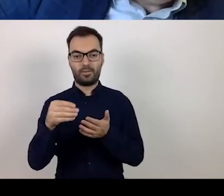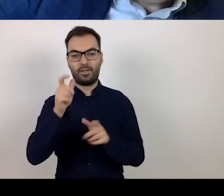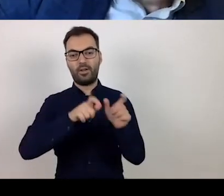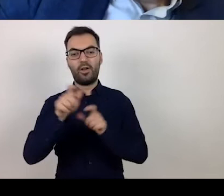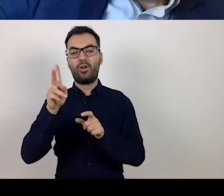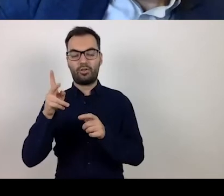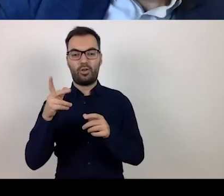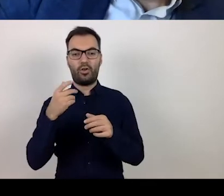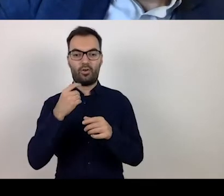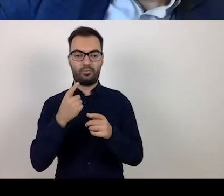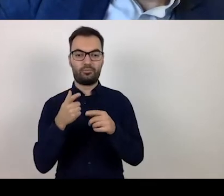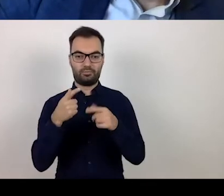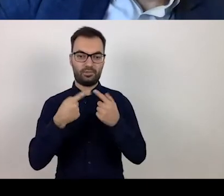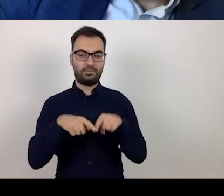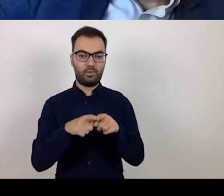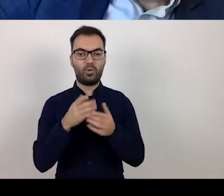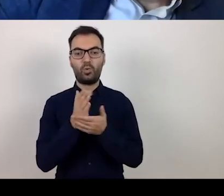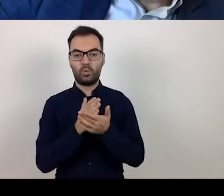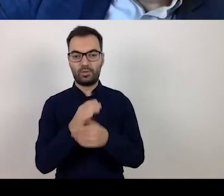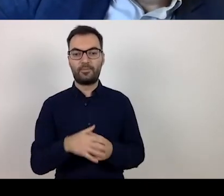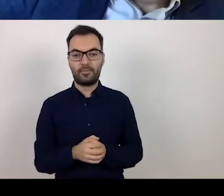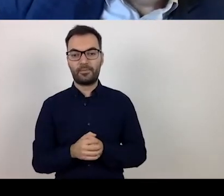But in this context they may be primarily